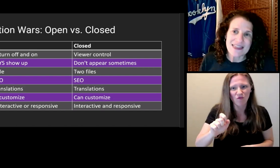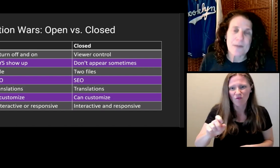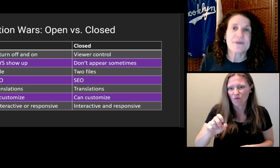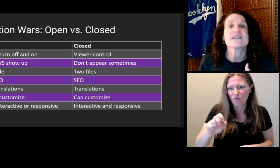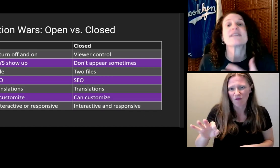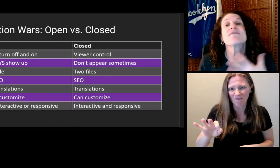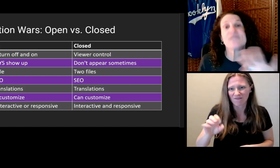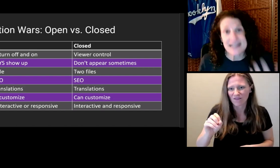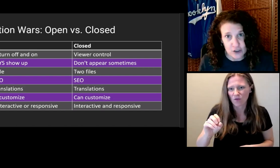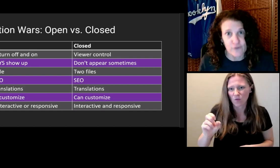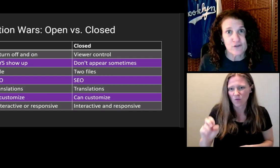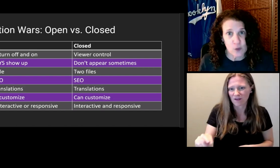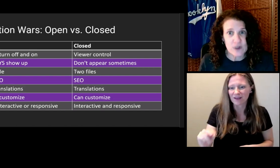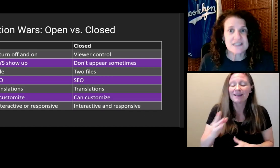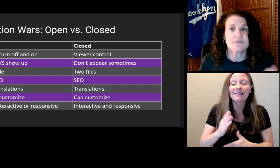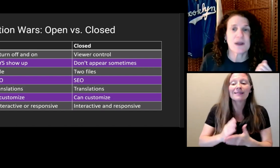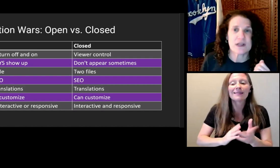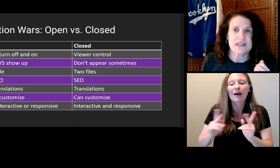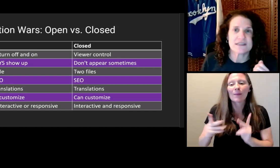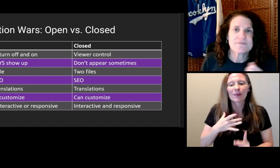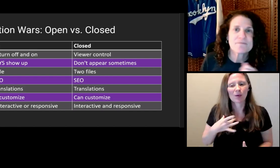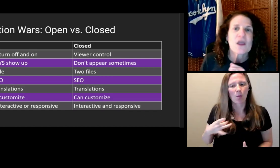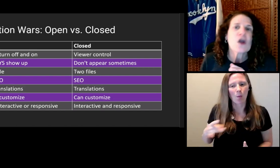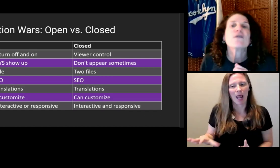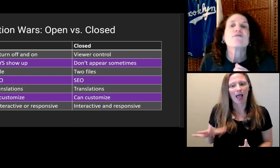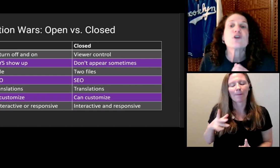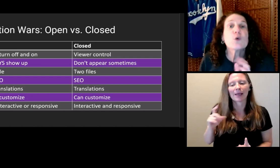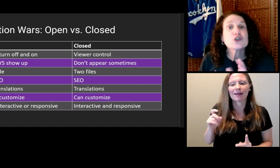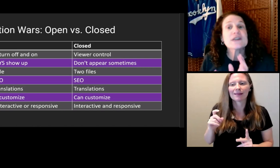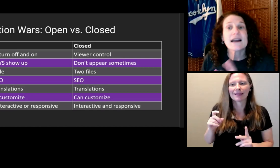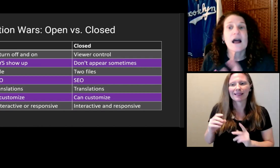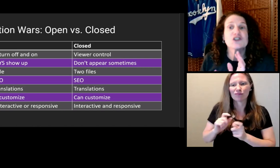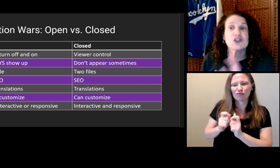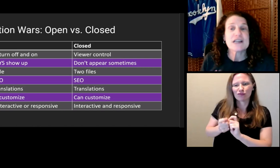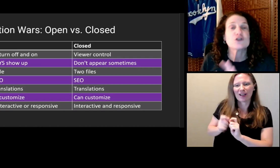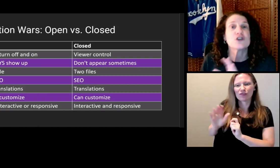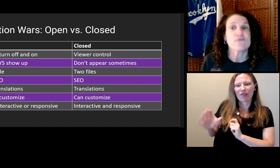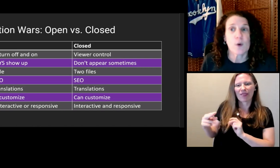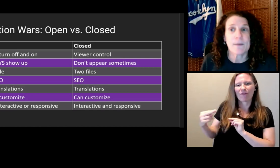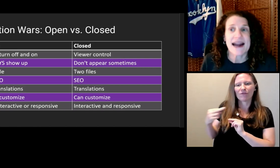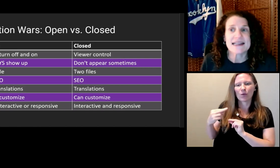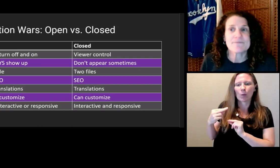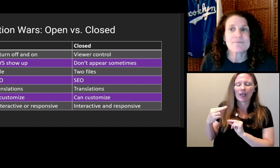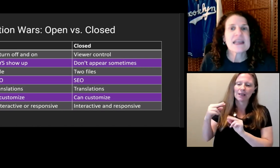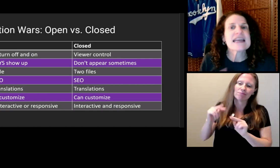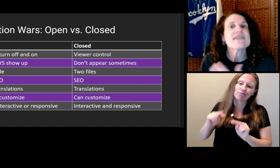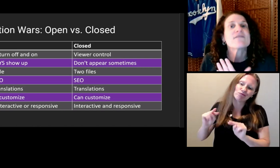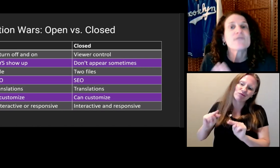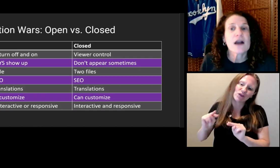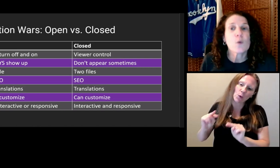Some people don't like that, because it affects their viewing experience. Users cannot change the formatting.